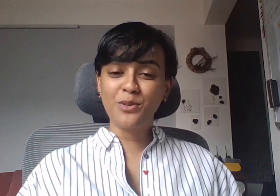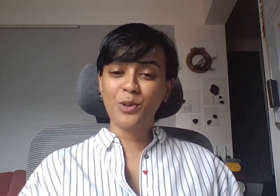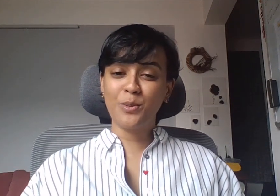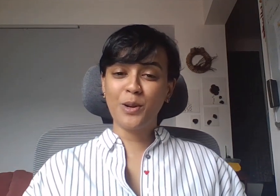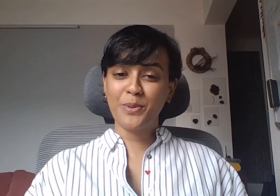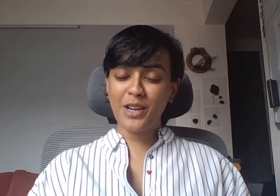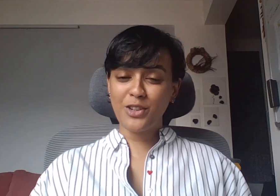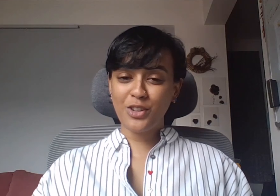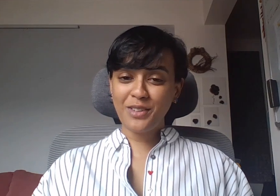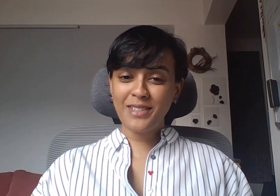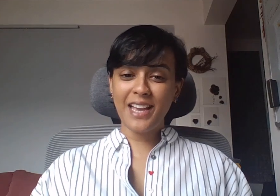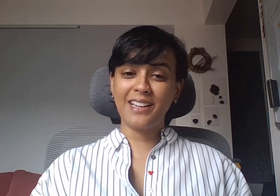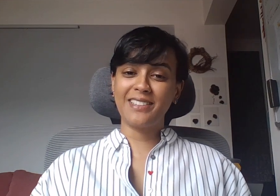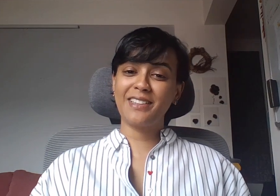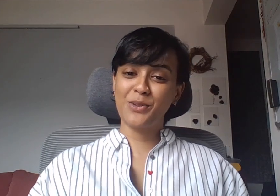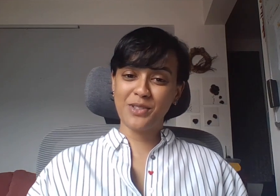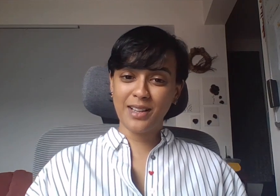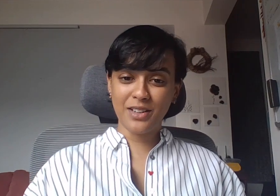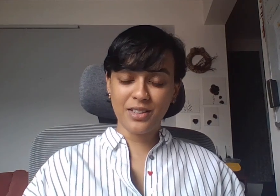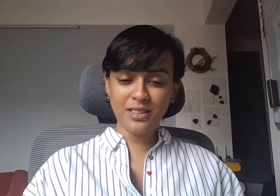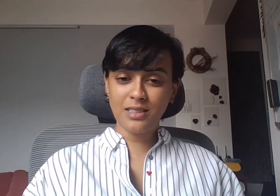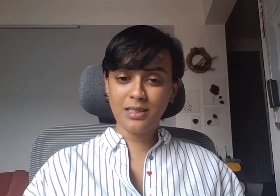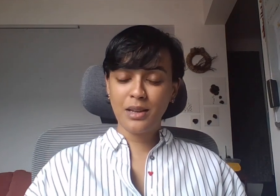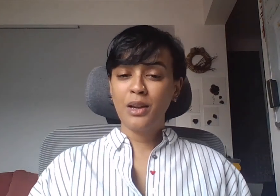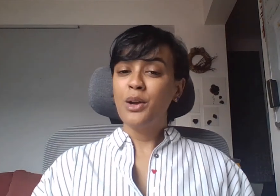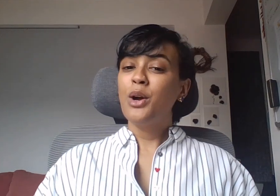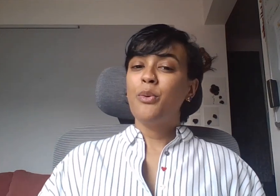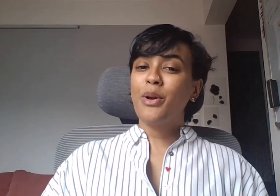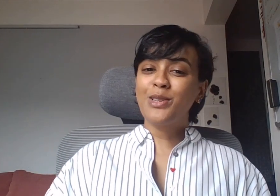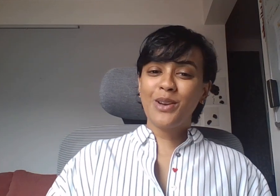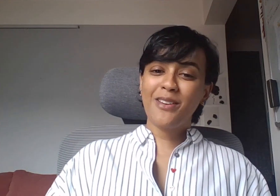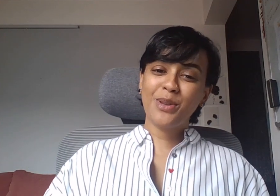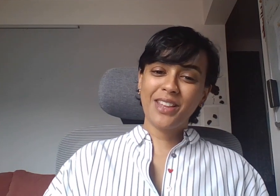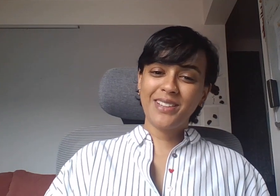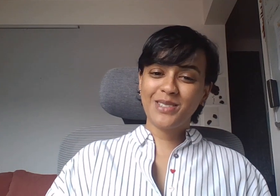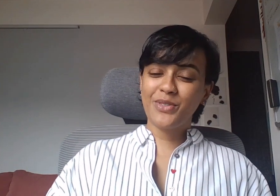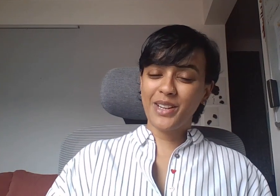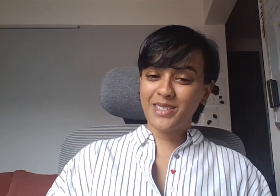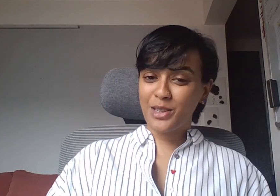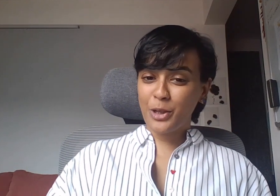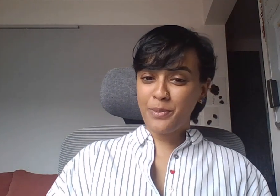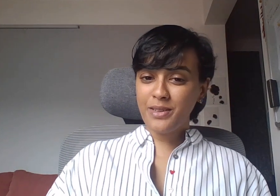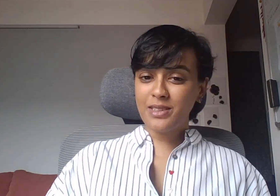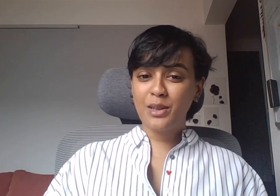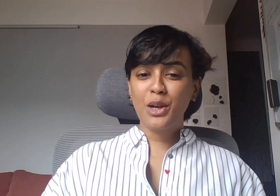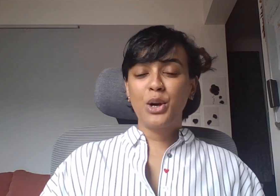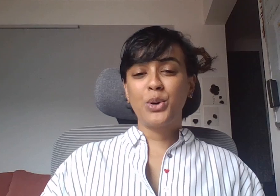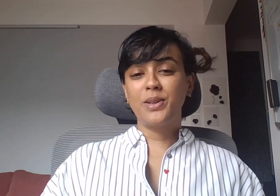of Global Operations at Thousand Currents. We also have with us Vanessa Thomas, who is